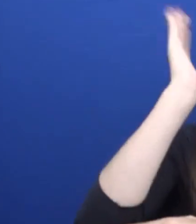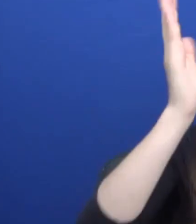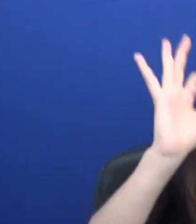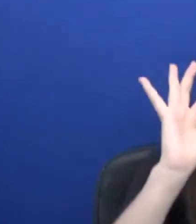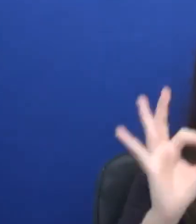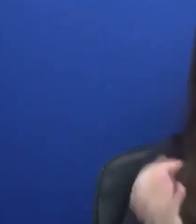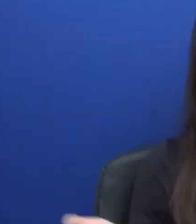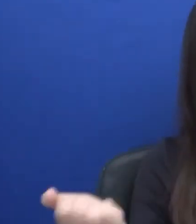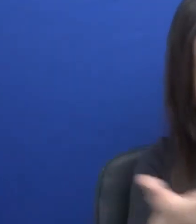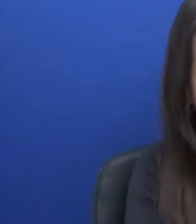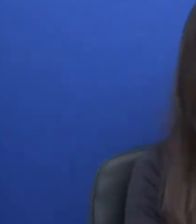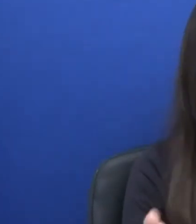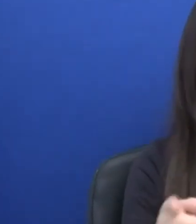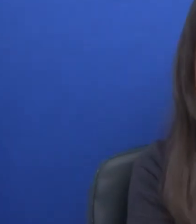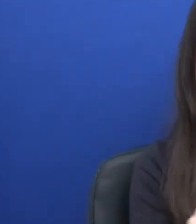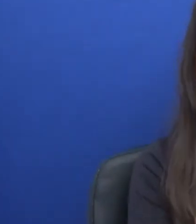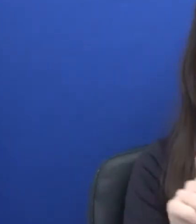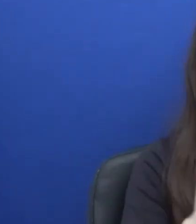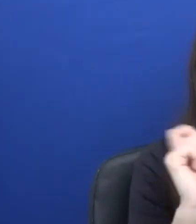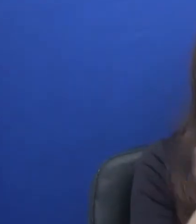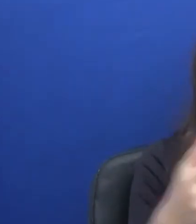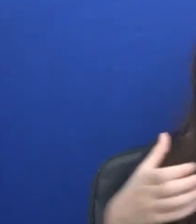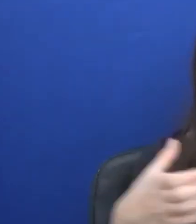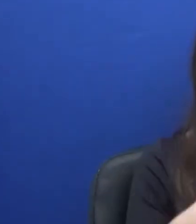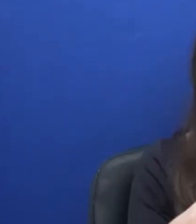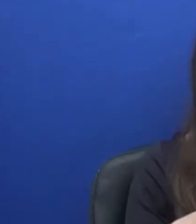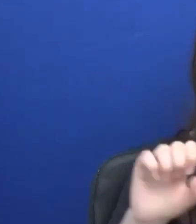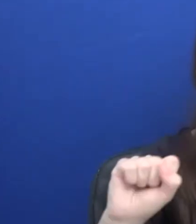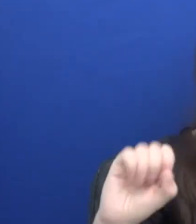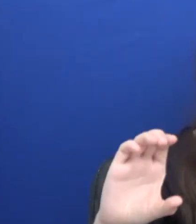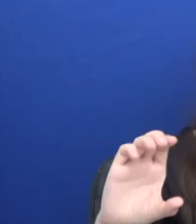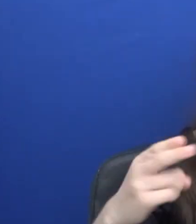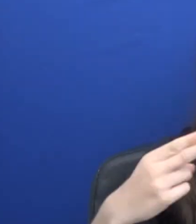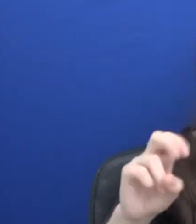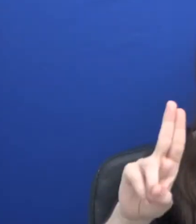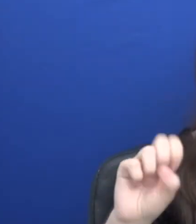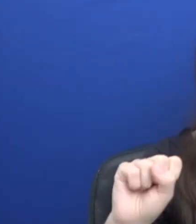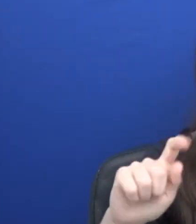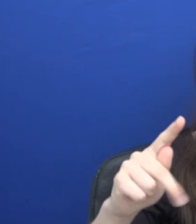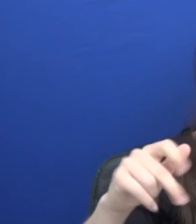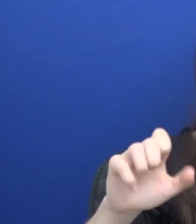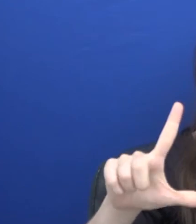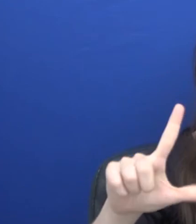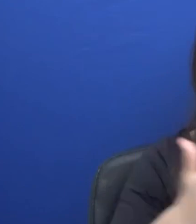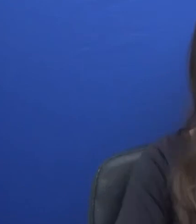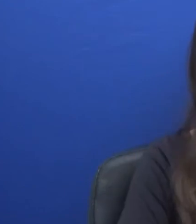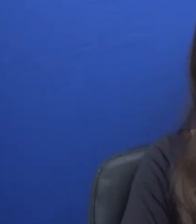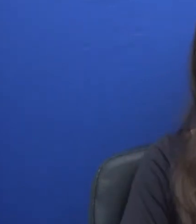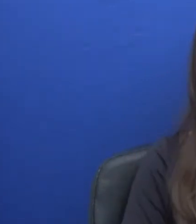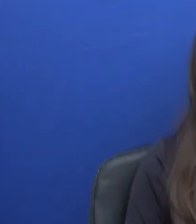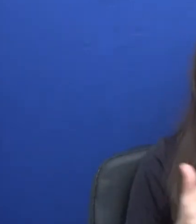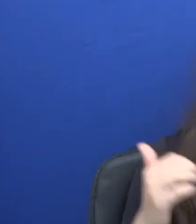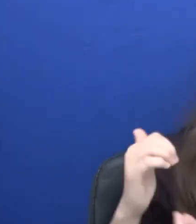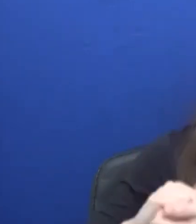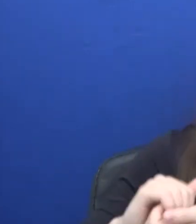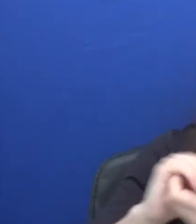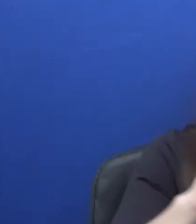the team from Schauspielhauz Graz, the partners from Howlround for the live stream,